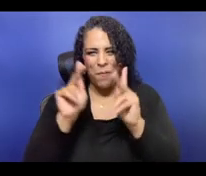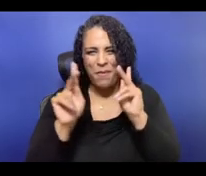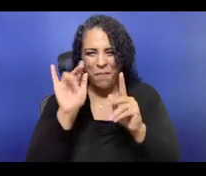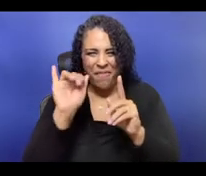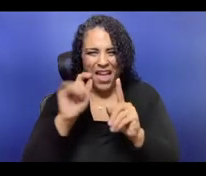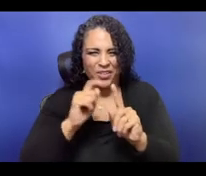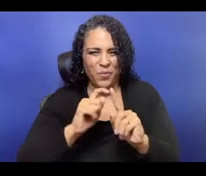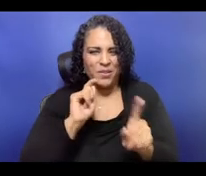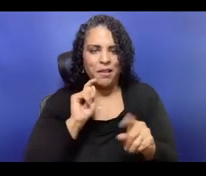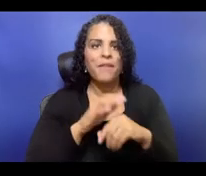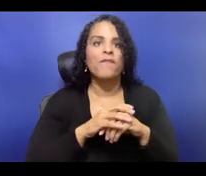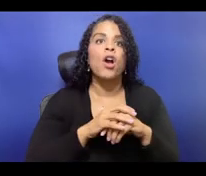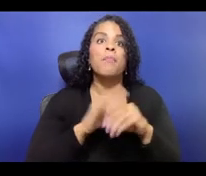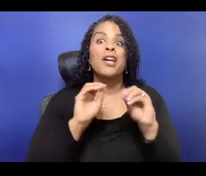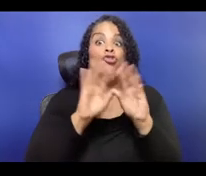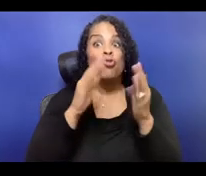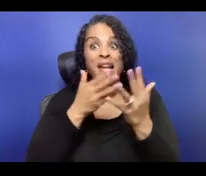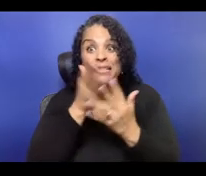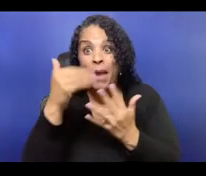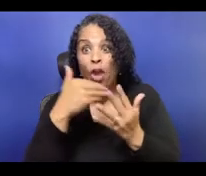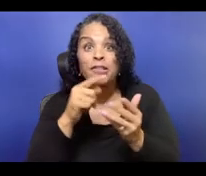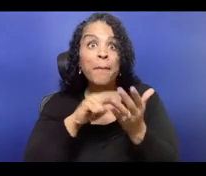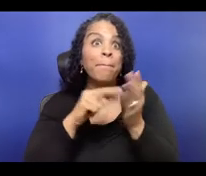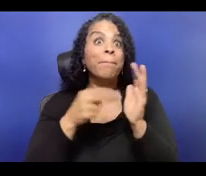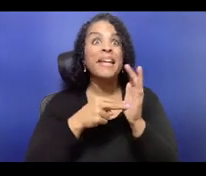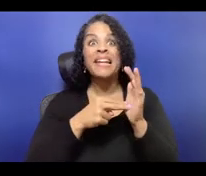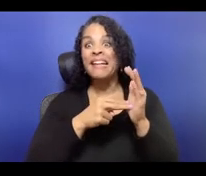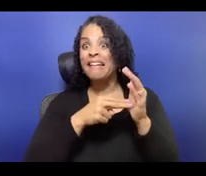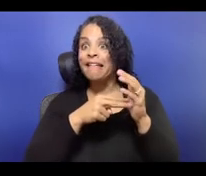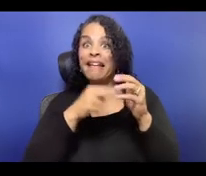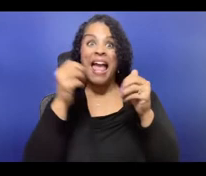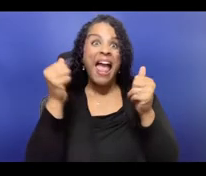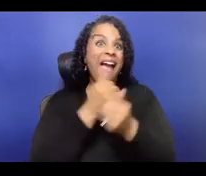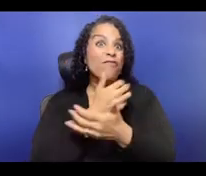I think in so many places, and this is especially true